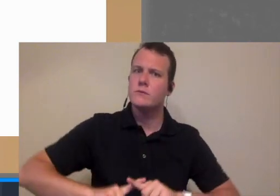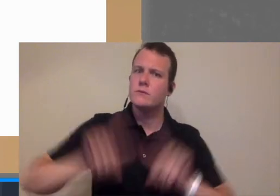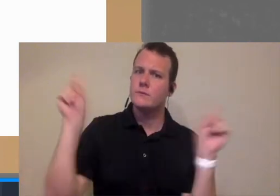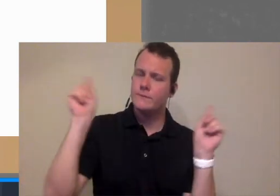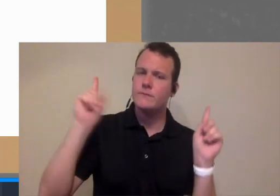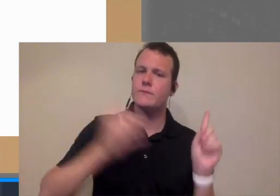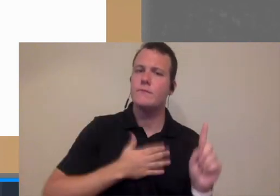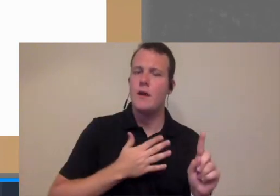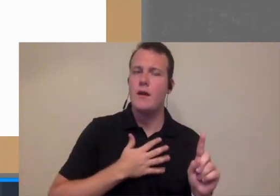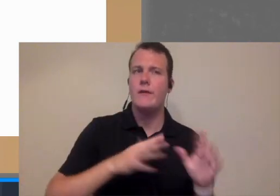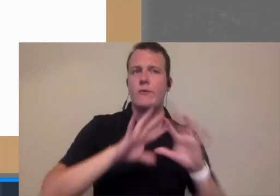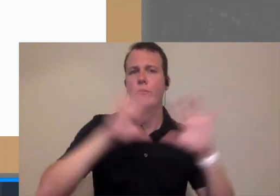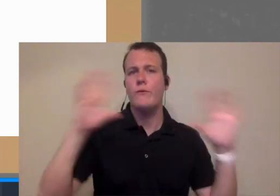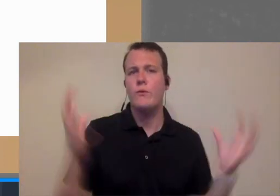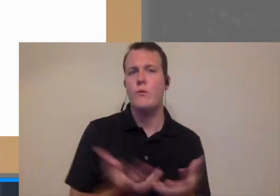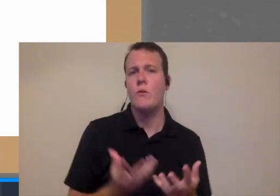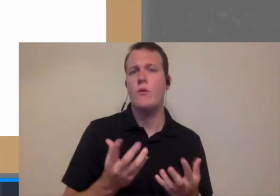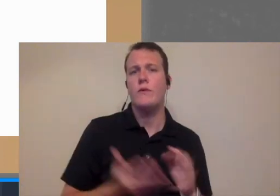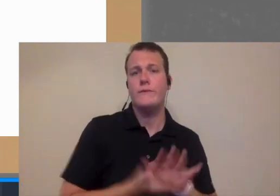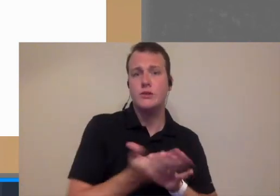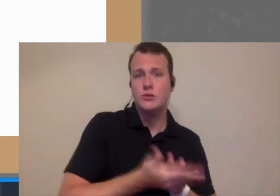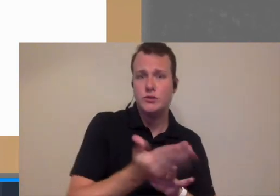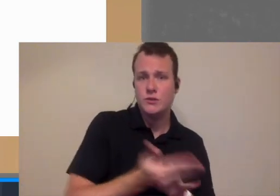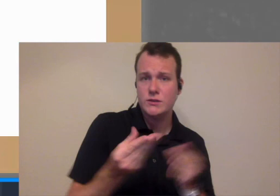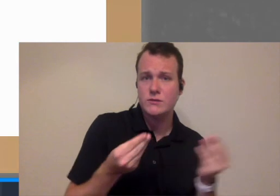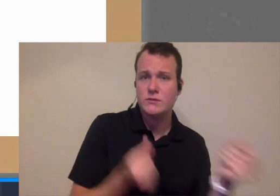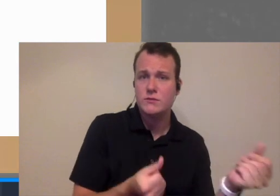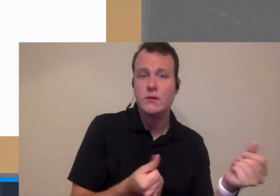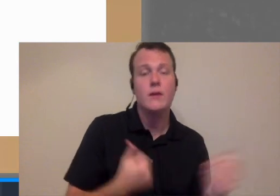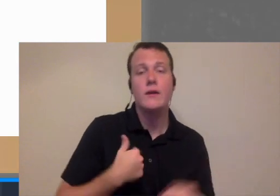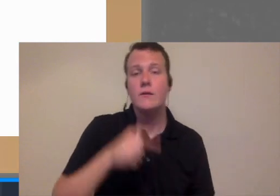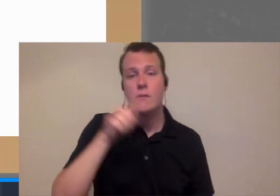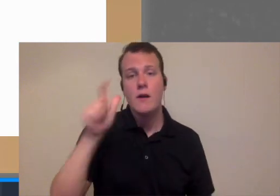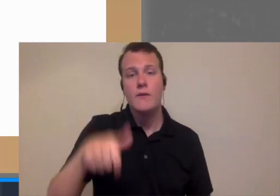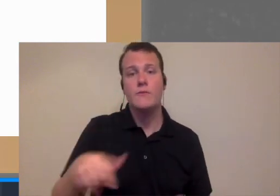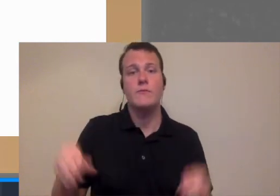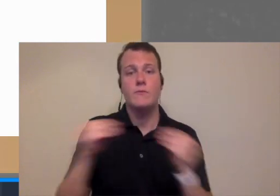dramatic difference in my overall you know efficiency there and I didn't have